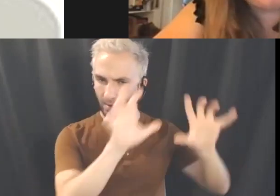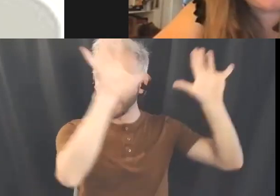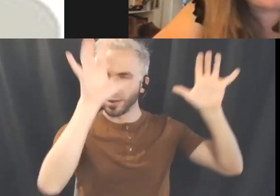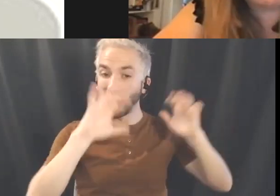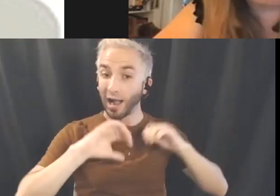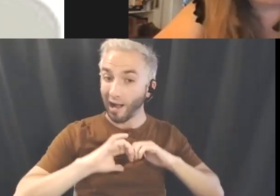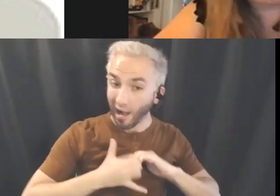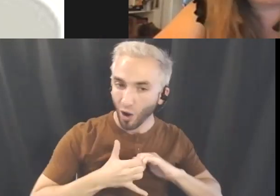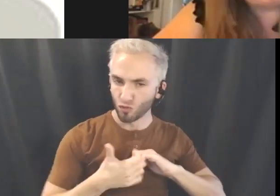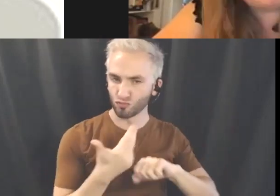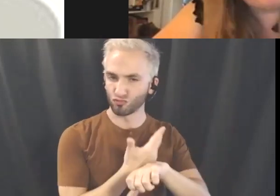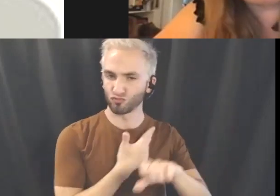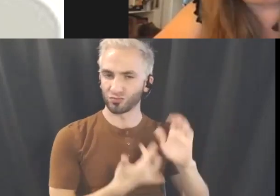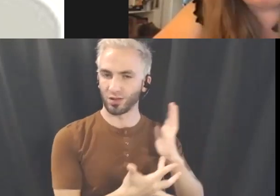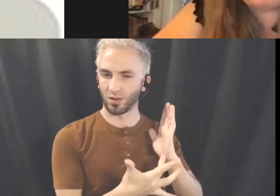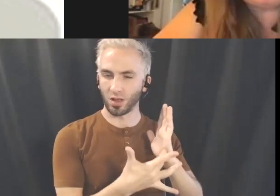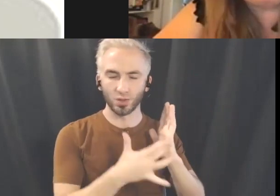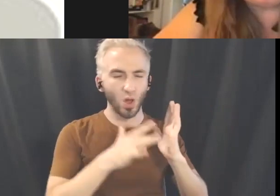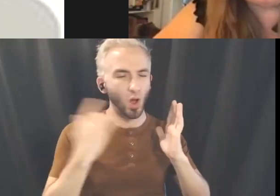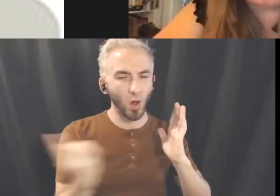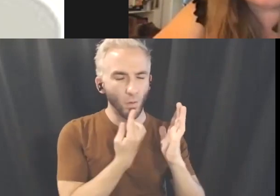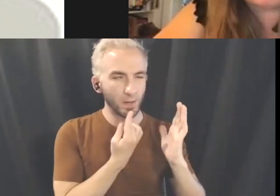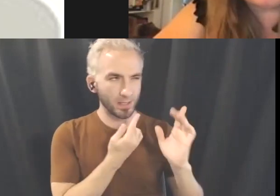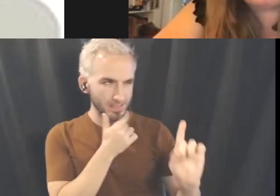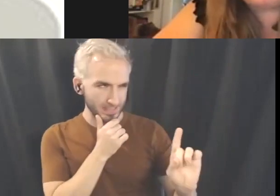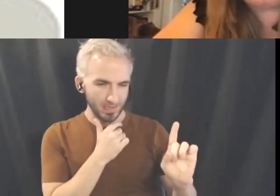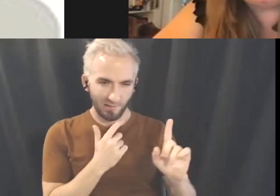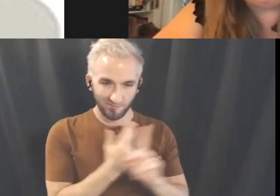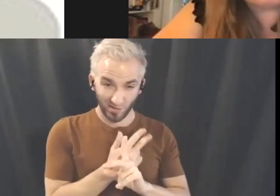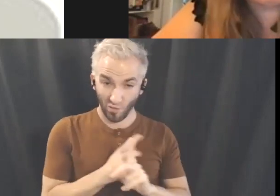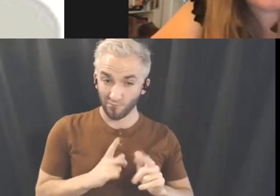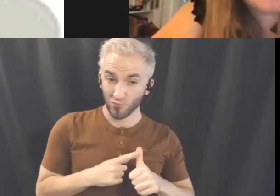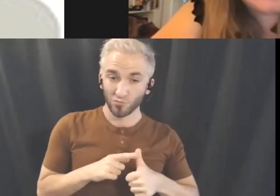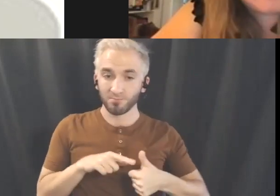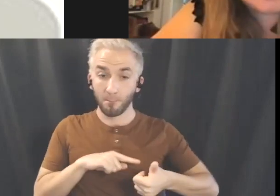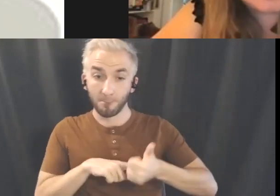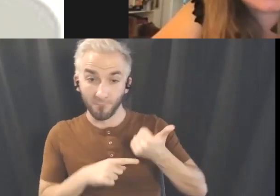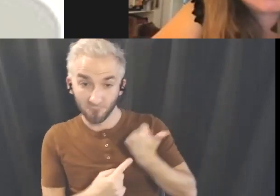by metaphor, by meaning, by story, and by extraordinary visuals.